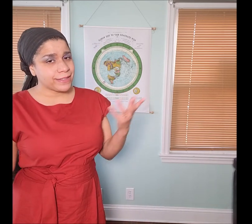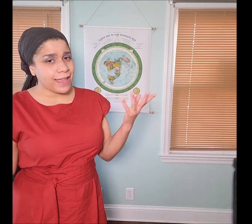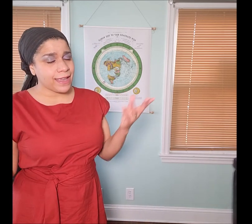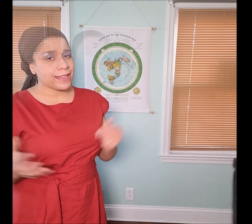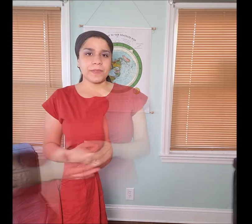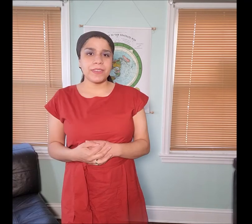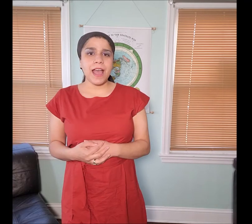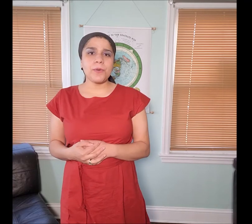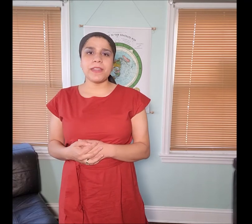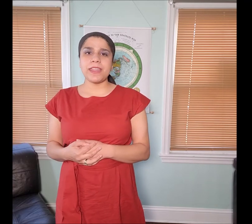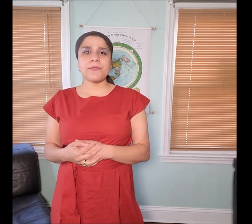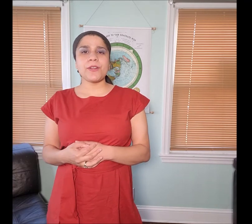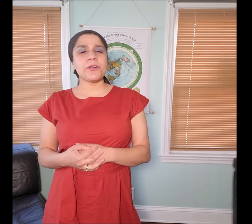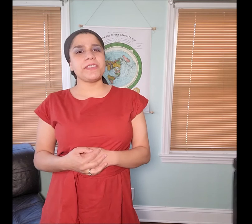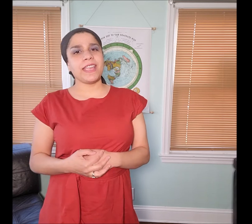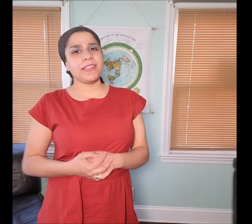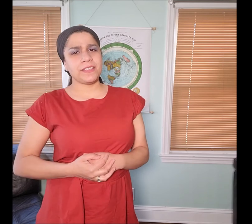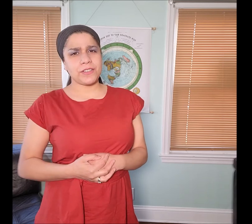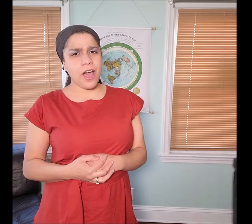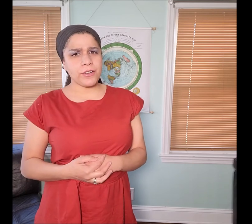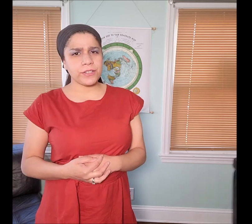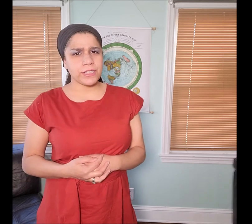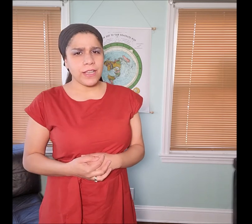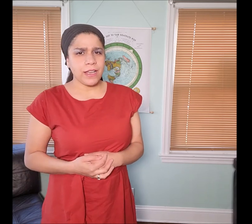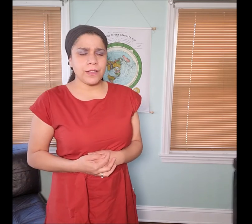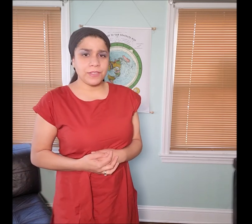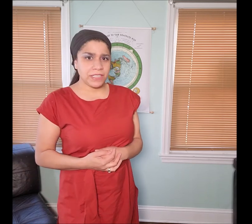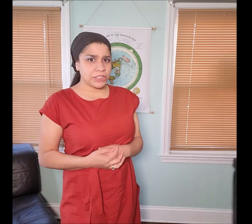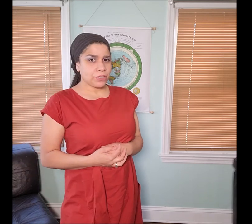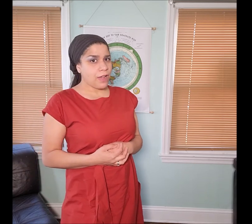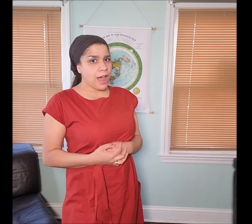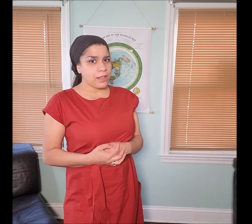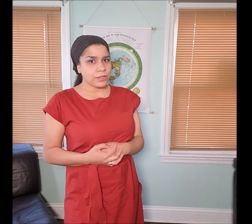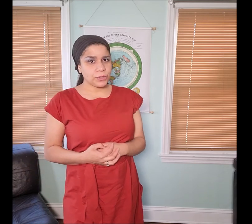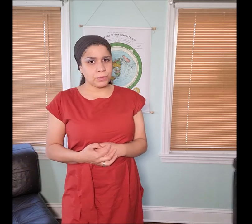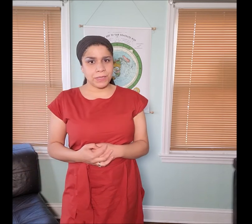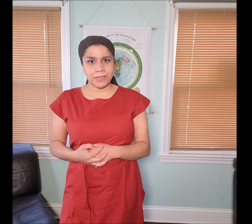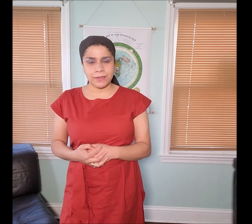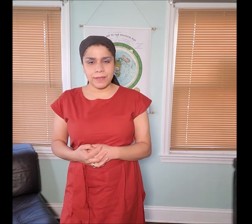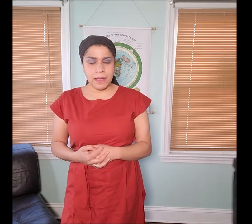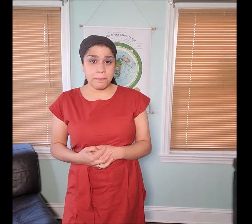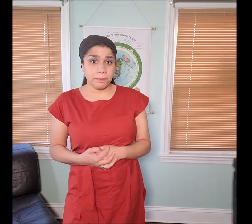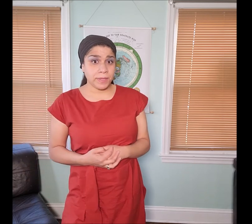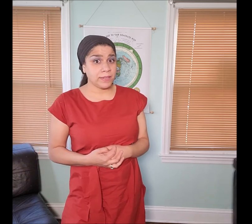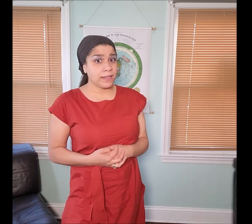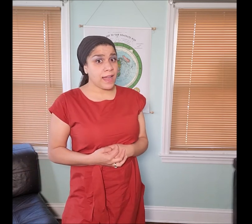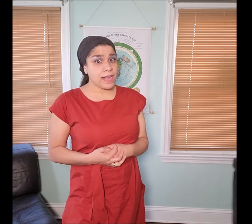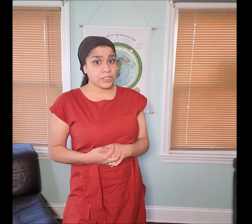(not sure what to tell you.) Yahuah never ordained the daughters of Yeshar’Al to be “𐤐𐤉𐤋𐤂𐤔peylgash”.